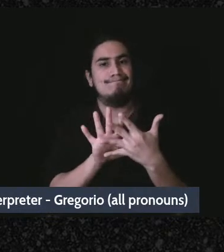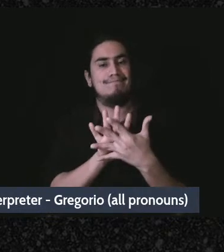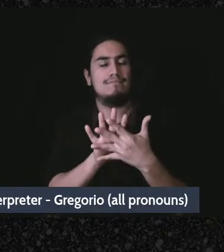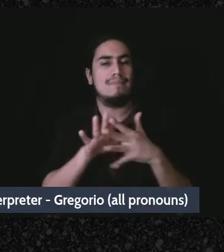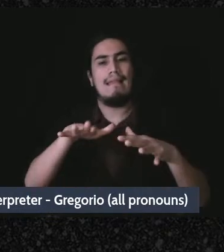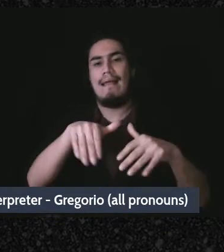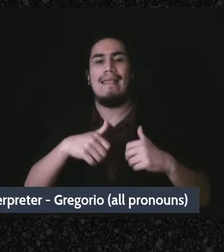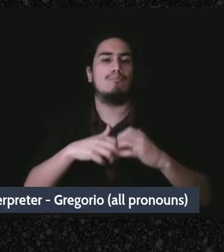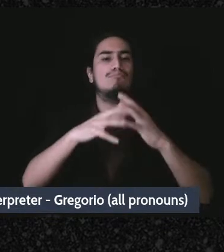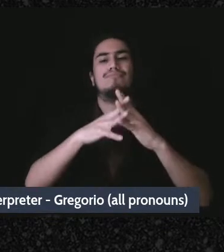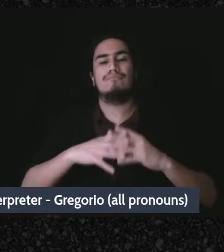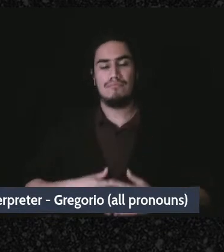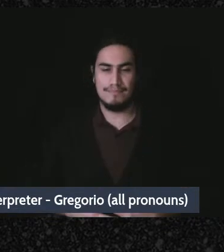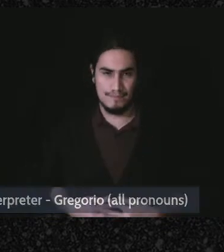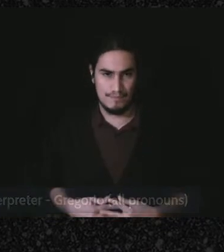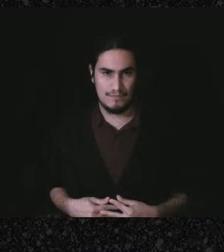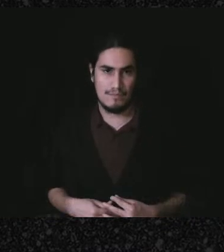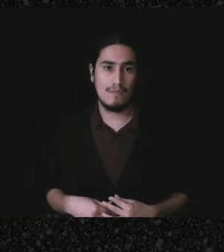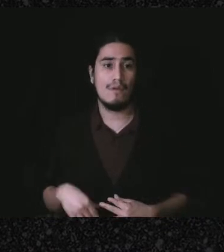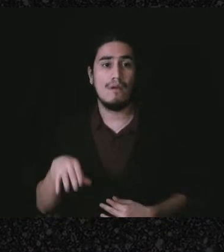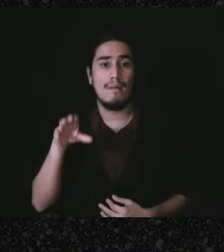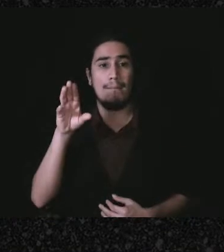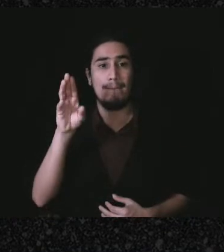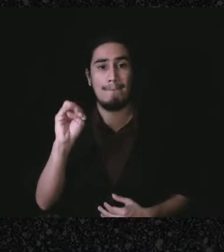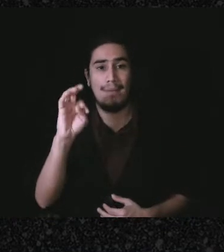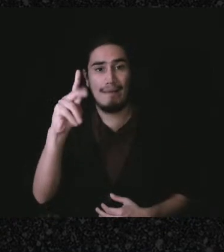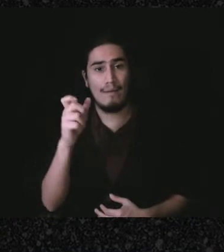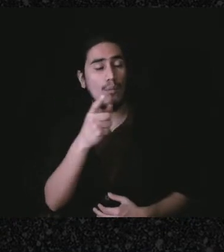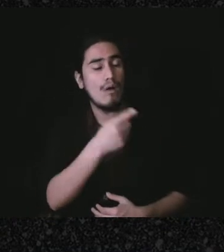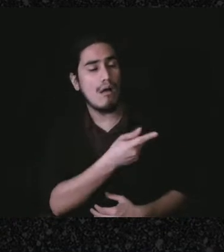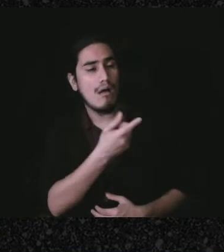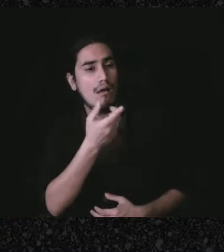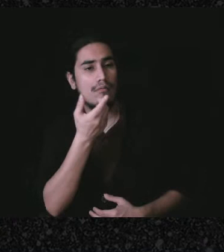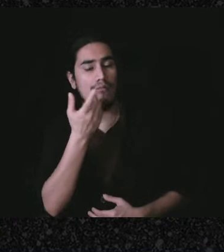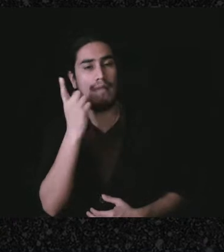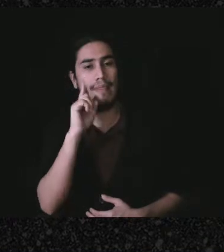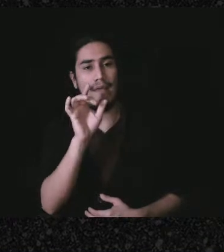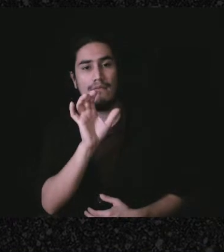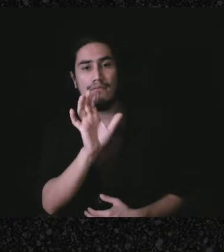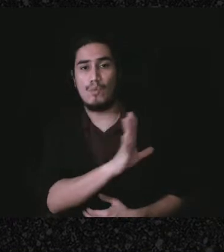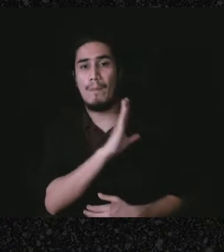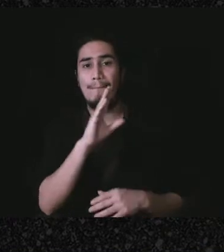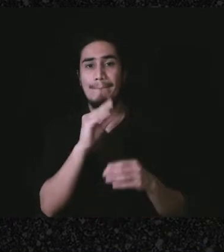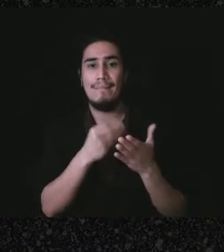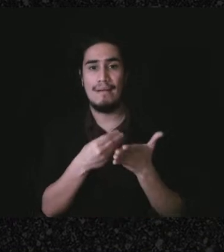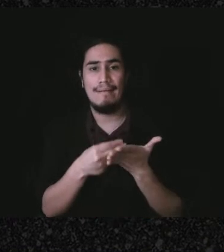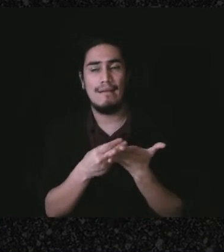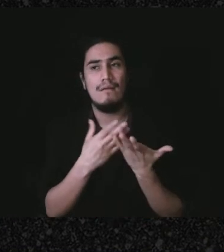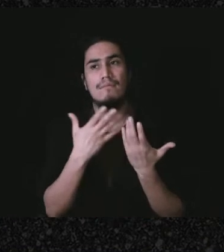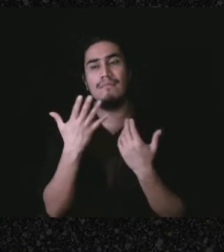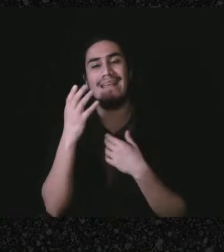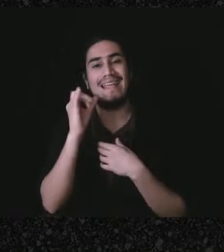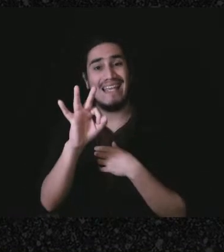that if, you know, your money is mostly in the form of gifts if your money is mostly meeting